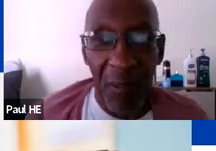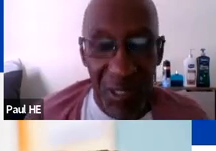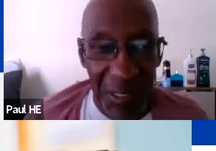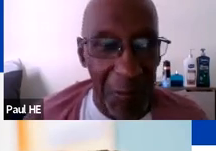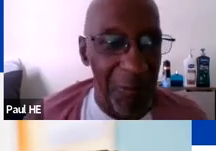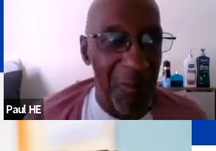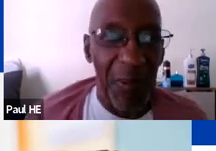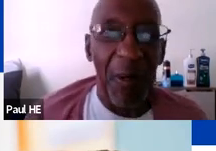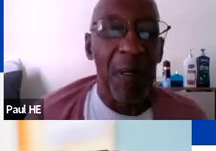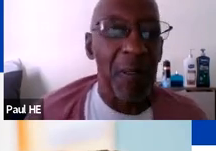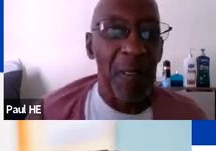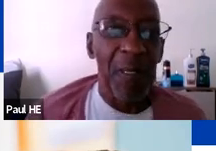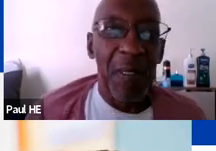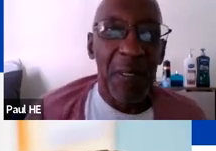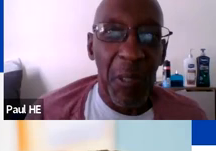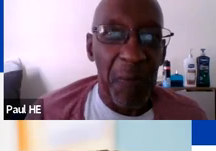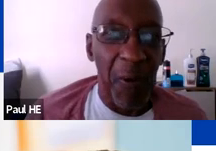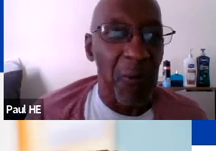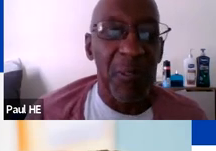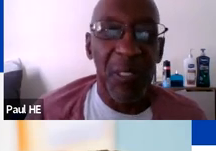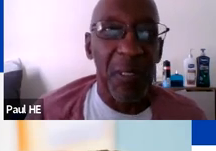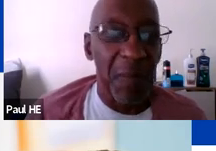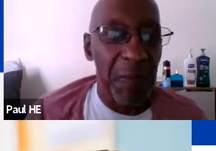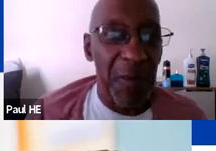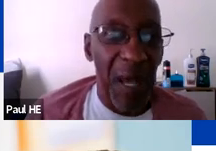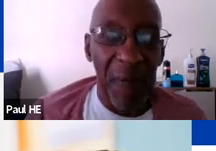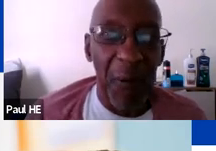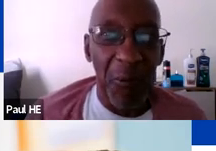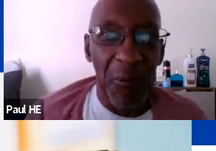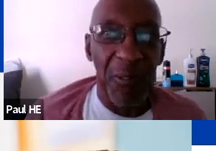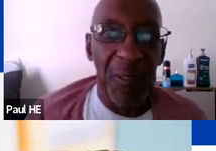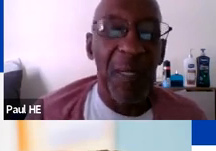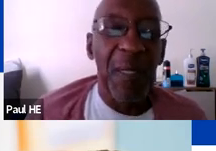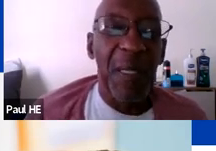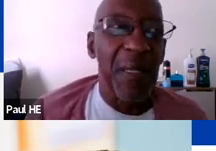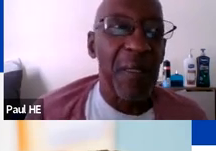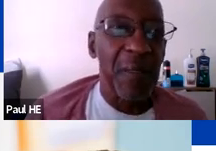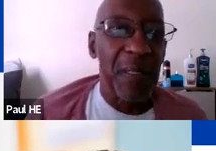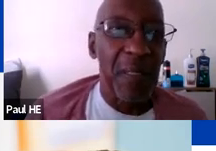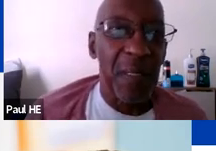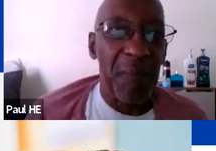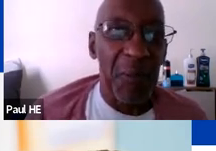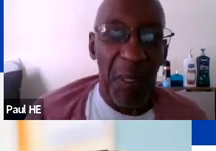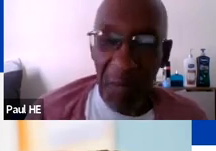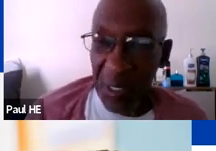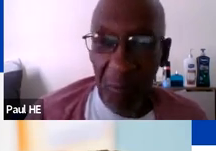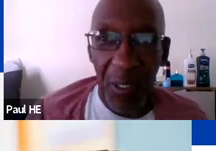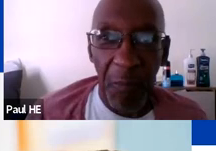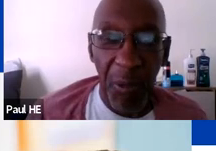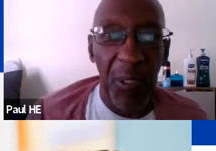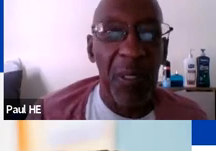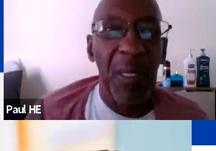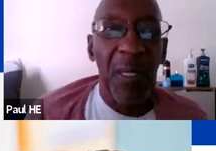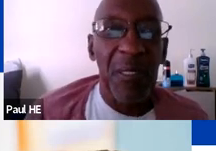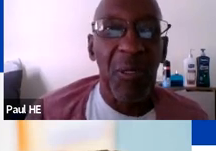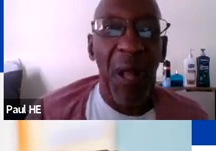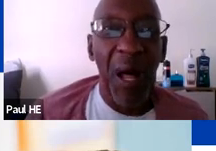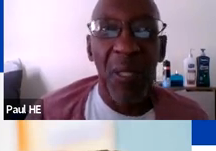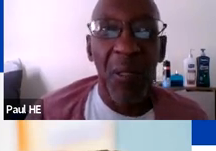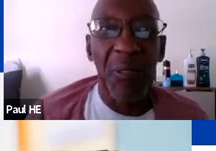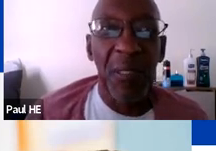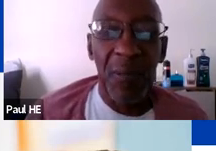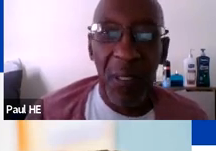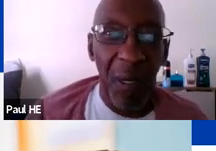technology of cell phones and iphones.and messing with a computer. And so, but I’ll tell them that